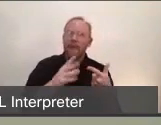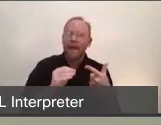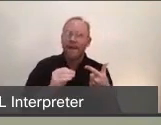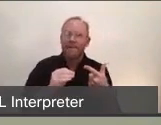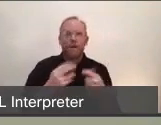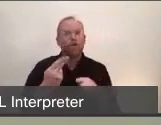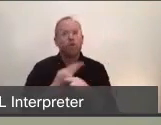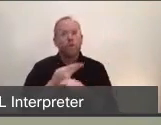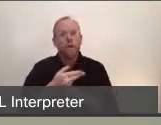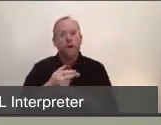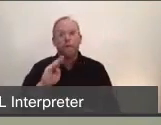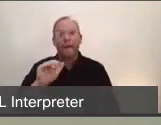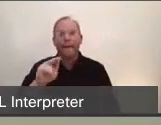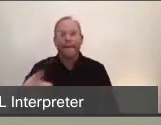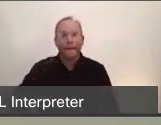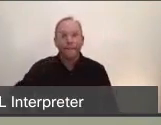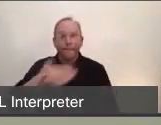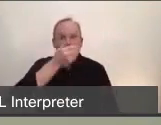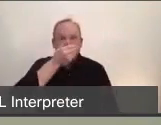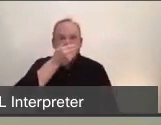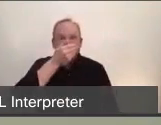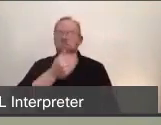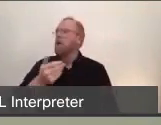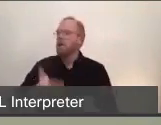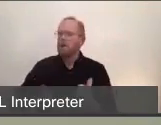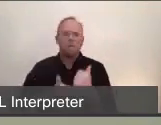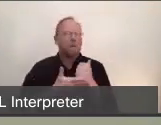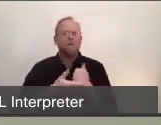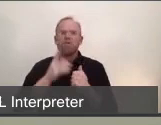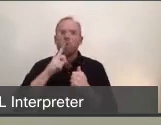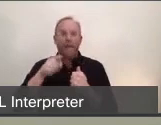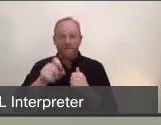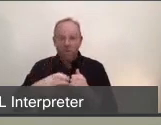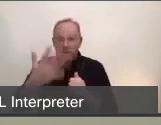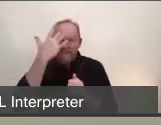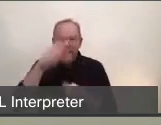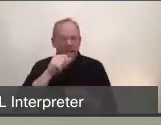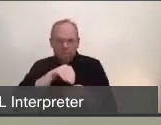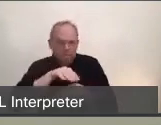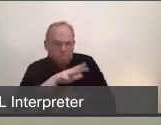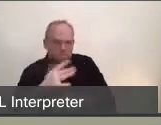in our community, so you're not infecting others when we're out in the community is effective. And we know the basics of hand hygiene